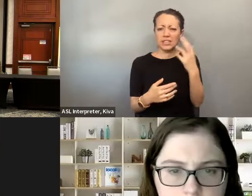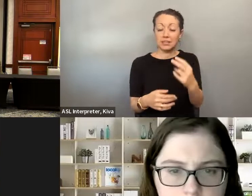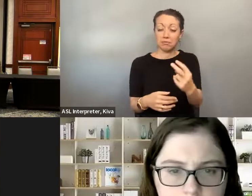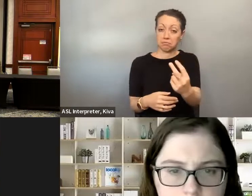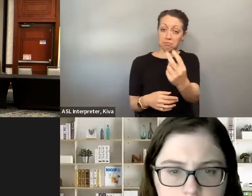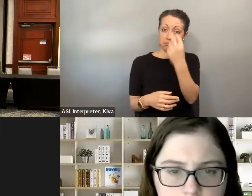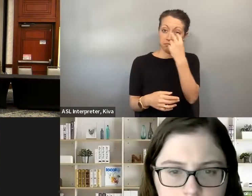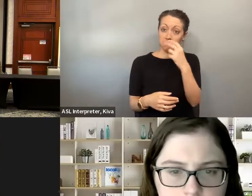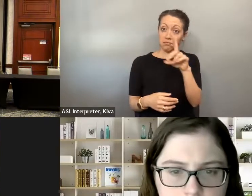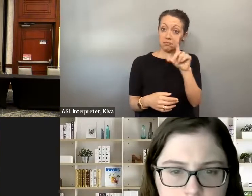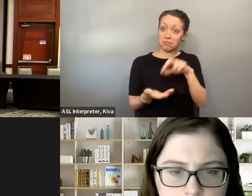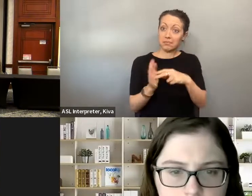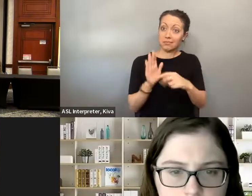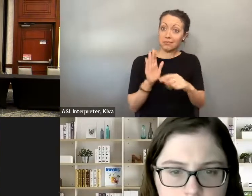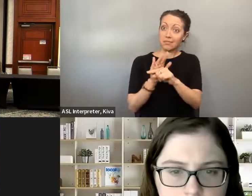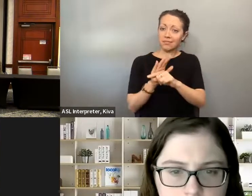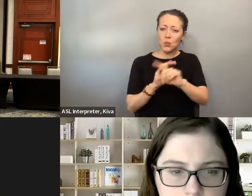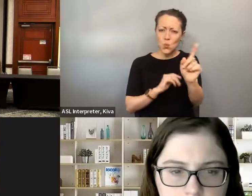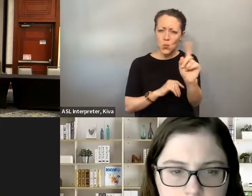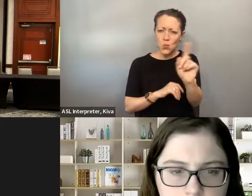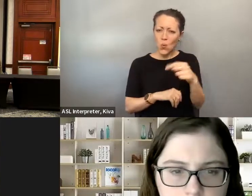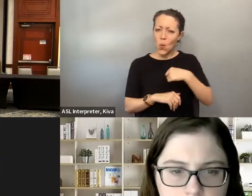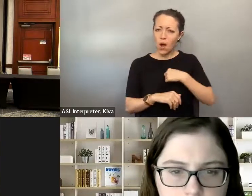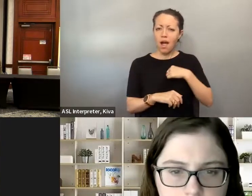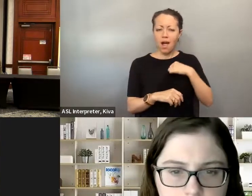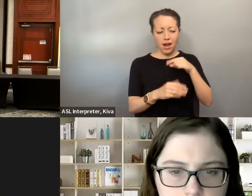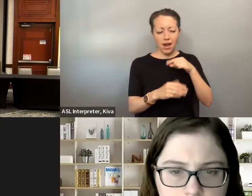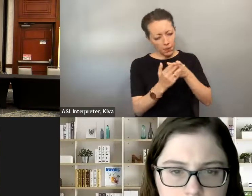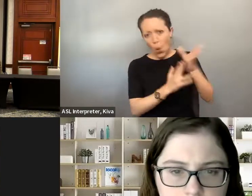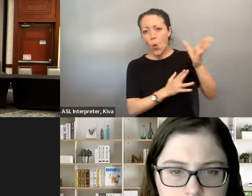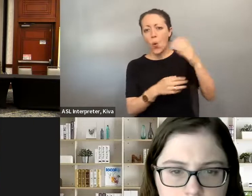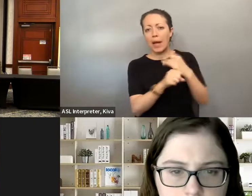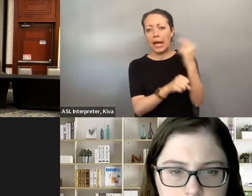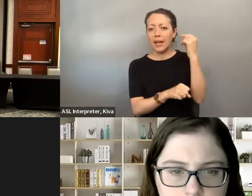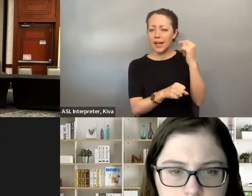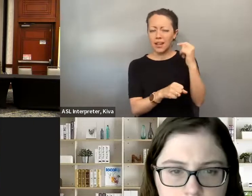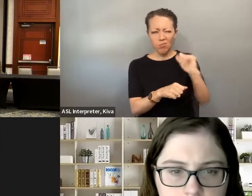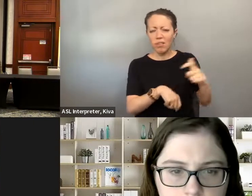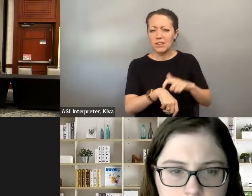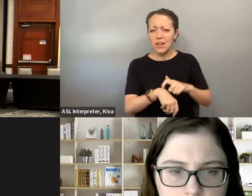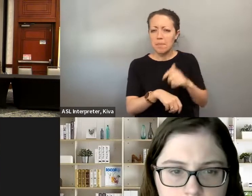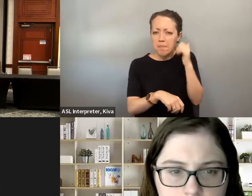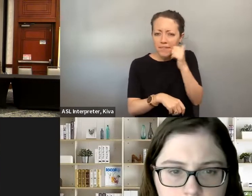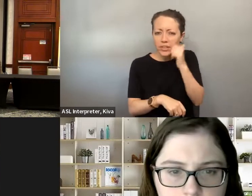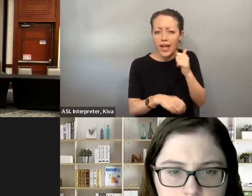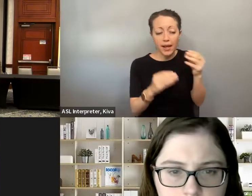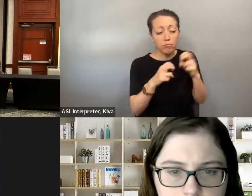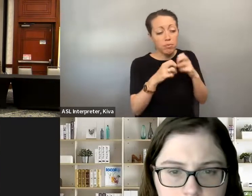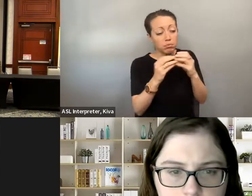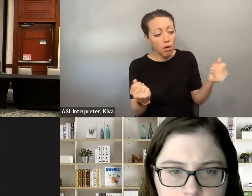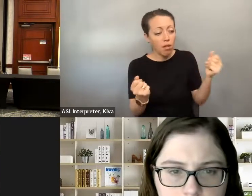We are resilient, we are able to do whatever we want, whatever we set our mind, and just be able to show the world that that's basically what we're able to do, whether we are a wheelchair, users whether we have surf, animals, whether we have canes whatever our situation, is we're usually able to have animals, whether we have canes, whatever our situation